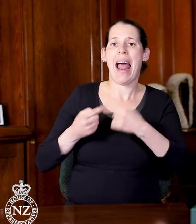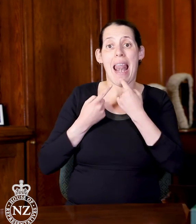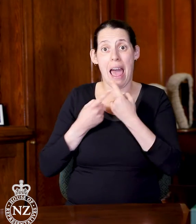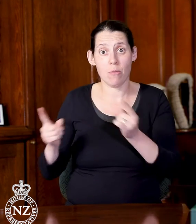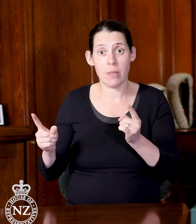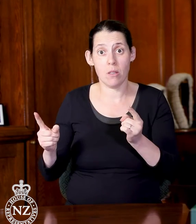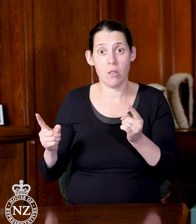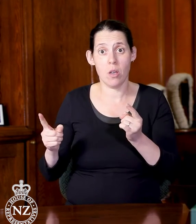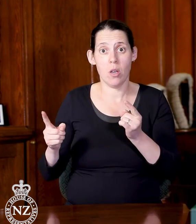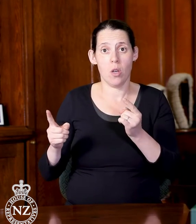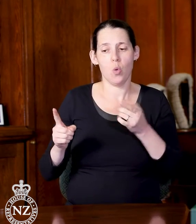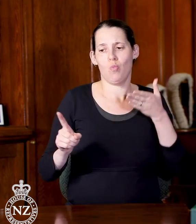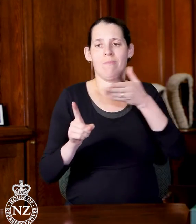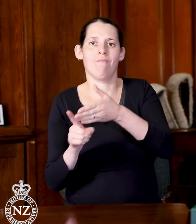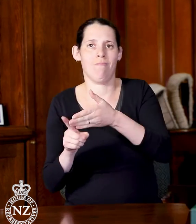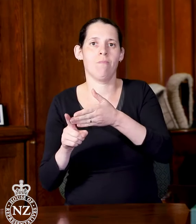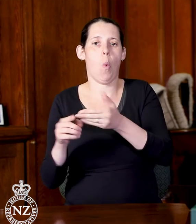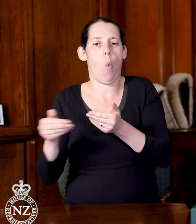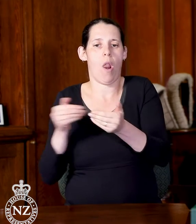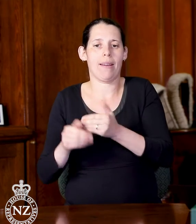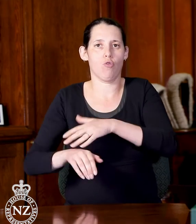organised crime. Question number 7,